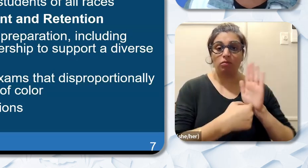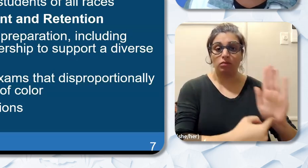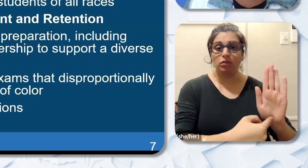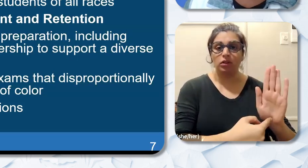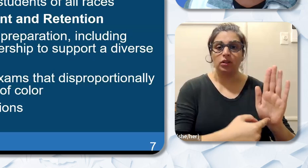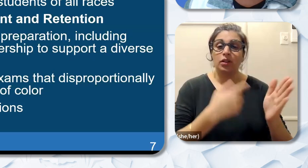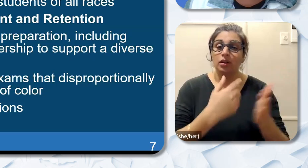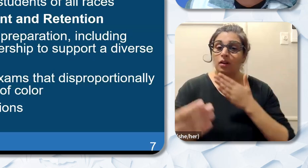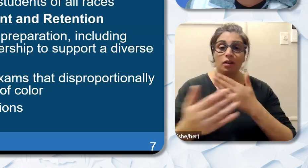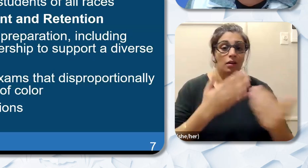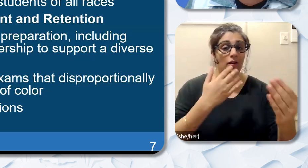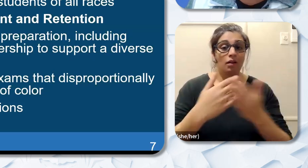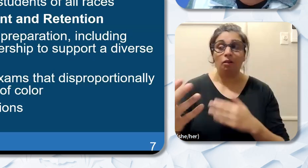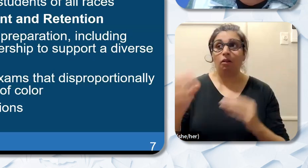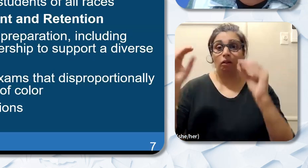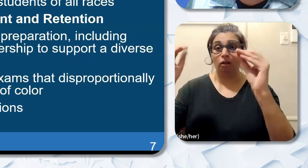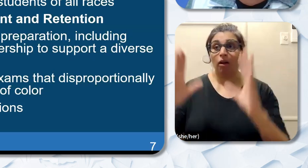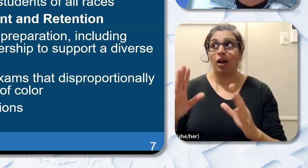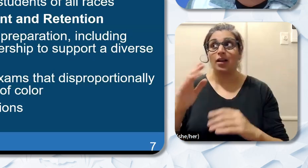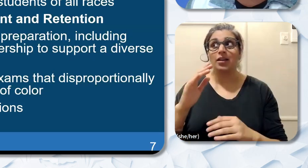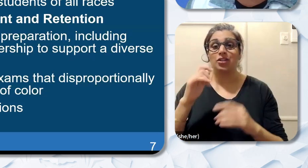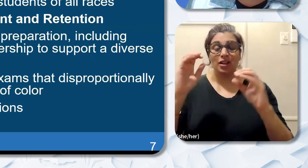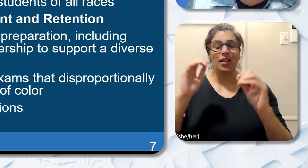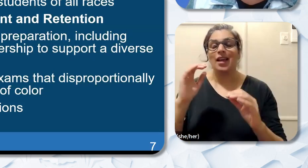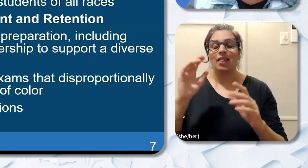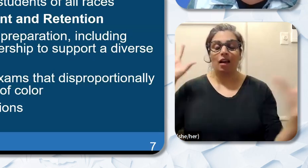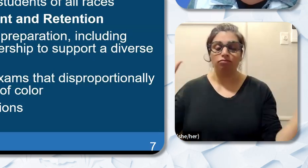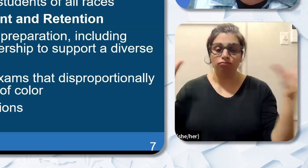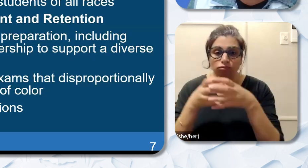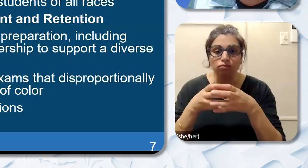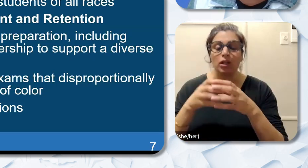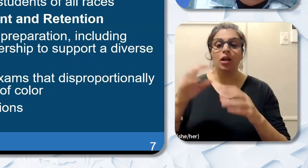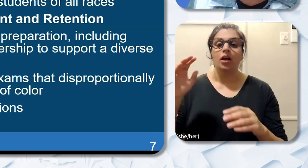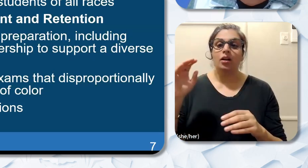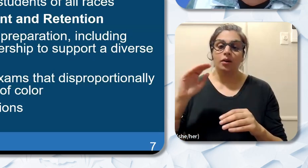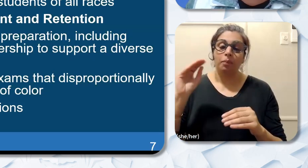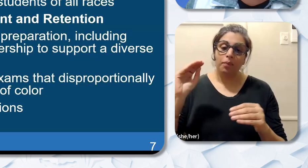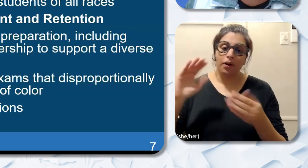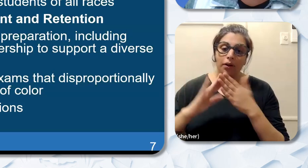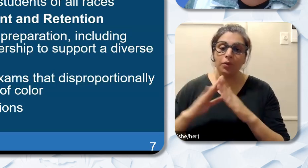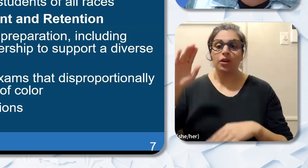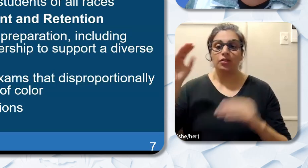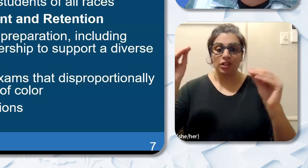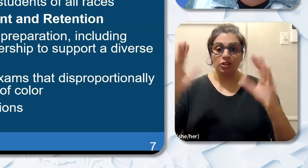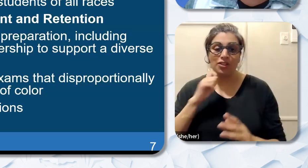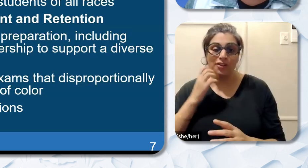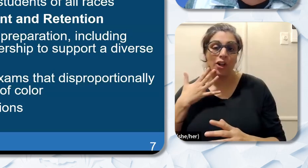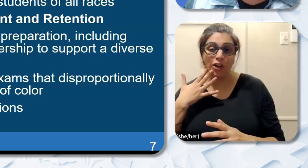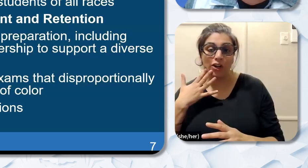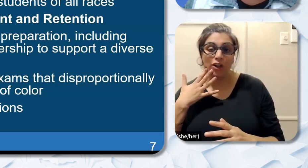population of teachers of color is growing Black educators are declining in the teacher workforce.